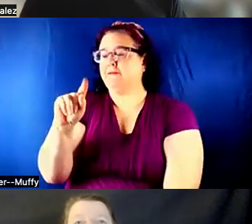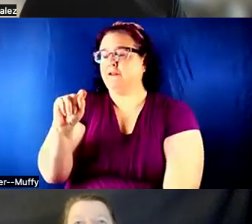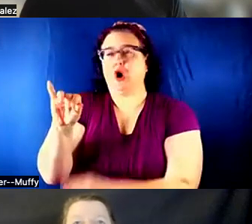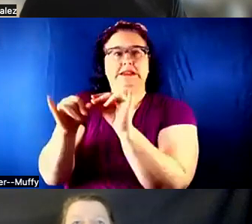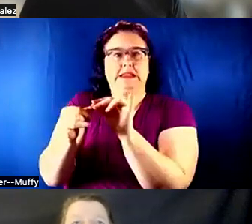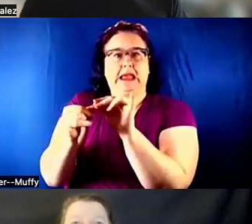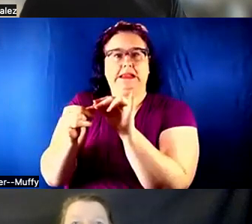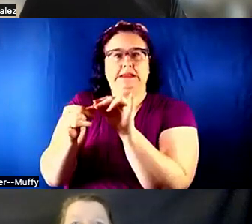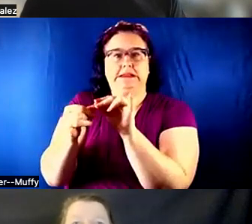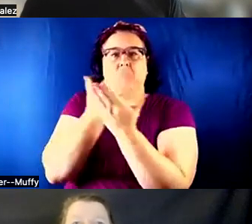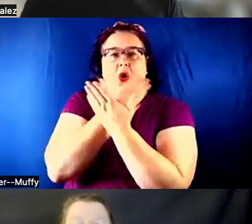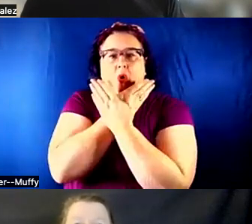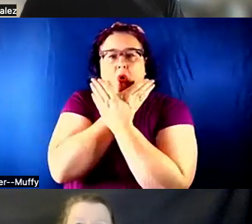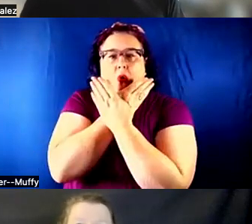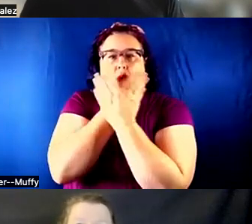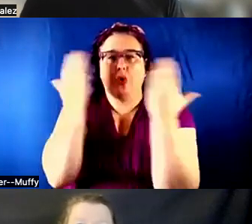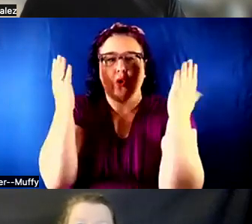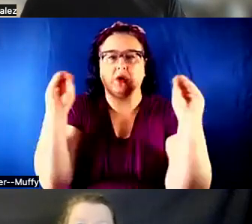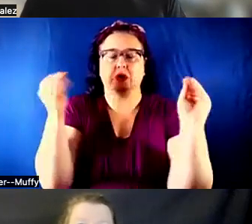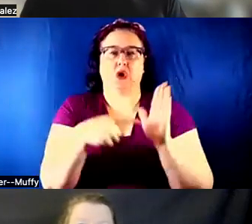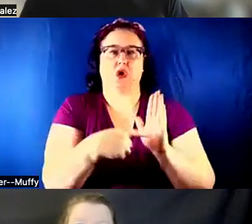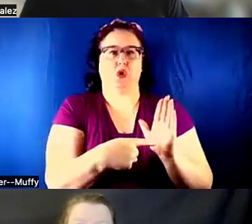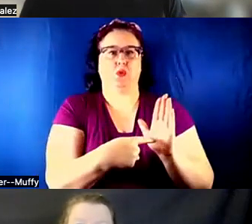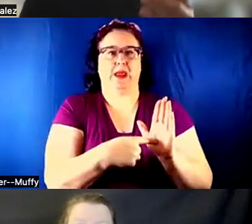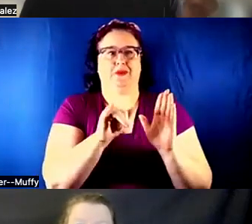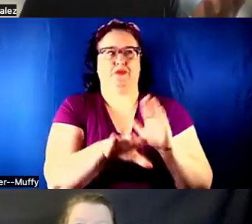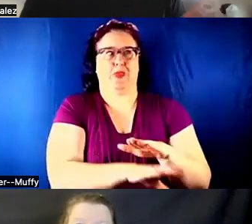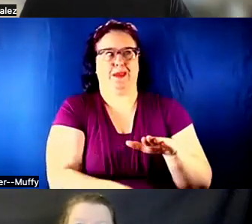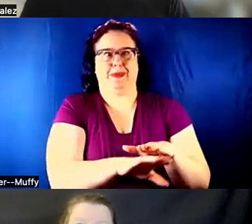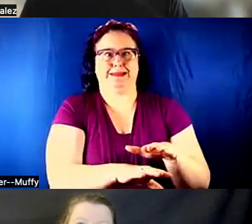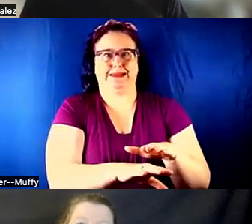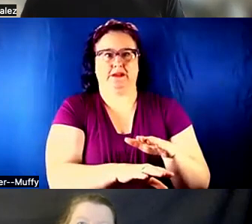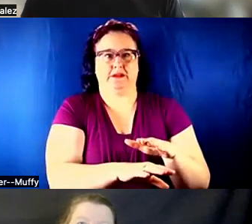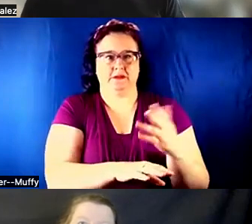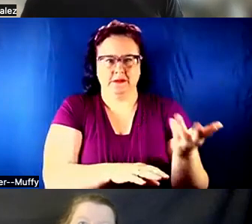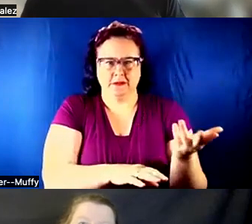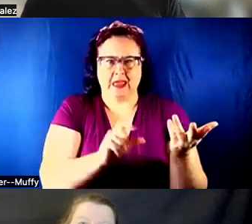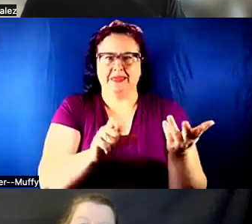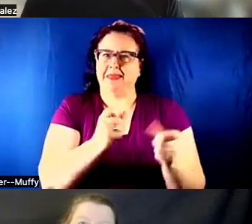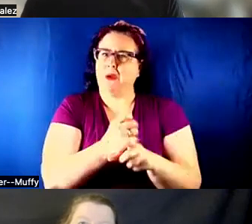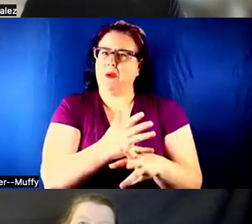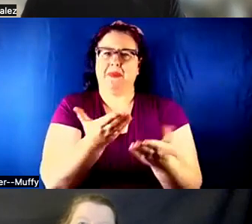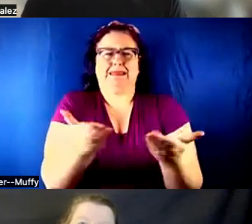HAVE ANY DEMOS FOR SOMETHING THAT BASIC WHICH WOULD MAKE THINGS WAY EASIER FOR ANY DEVELOPER.